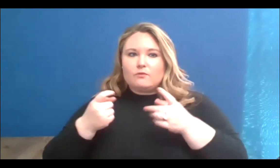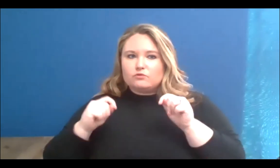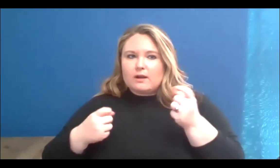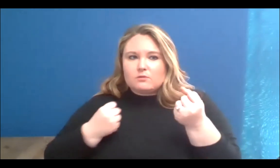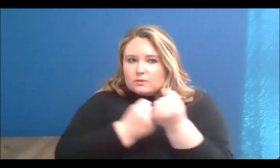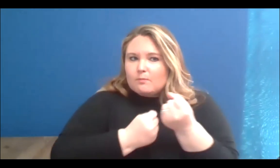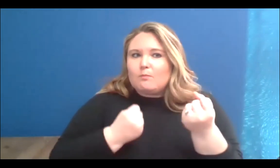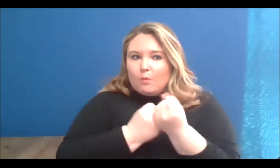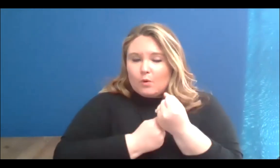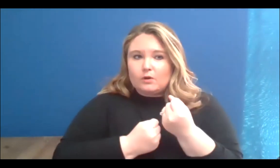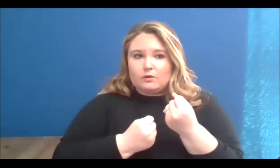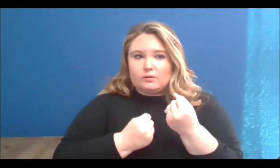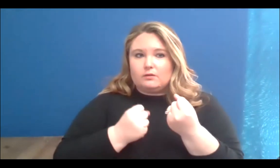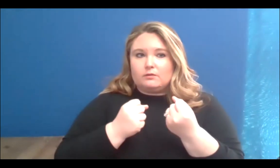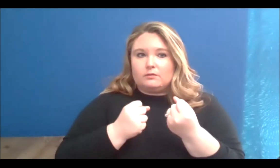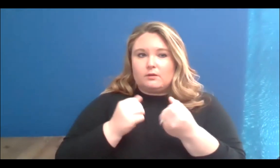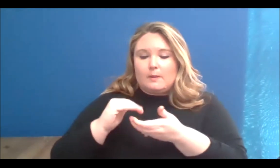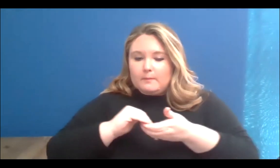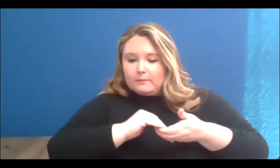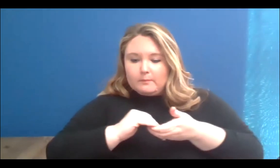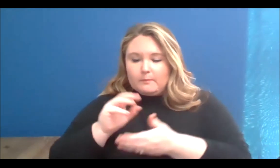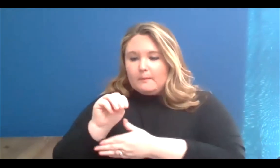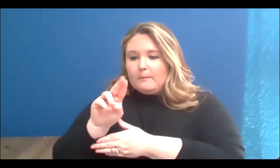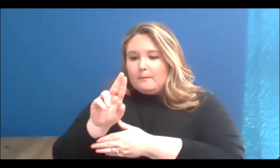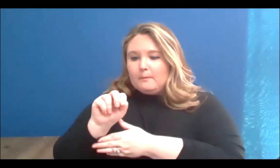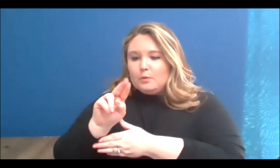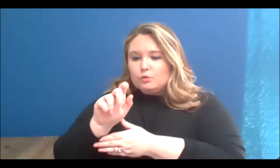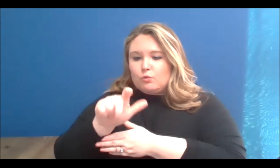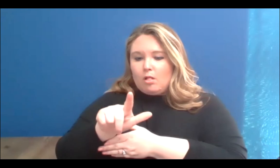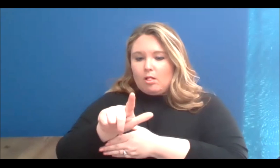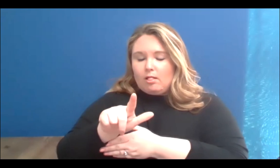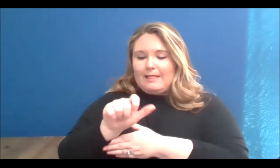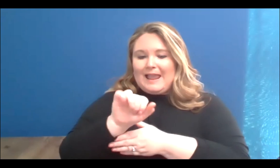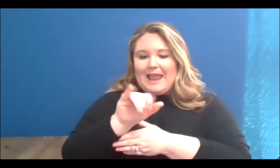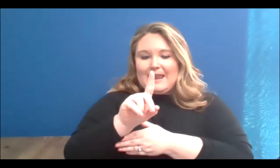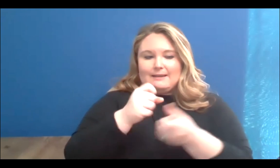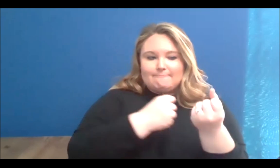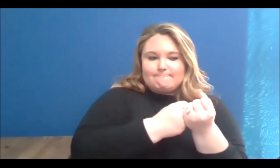aid in this way, you know. And I really wanna shout out that tiny shelter project,